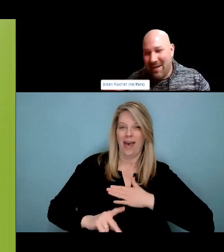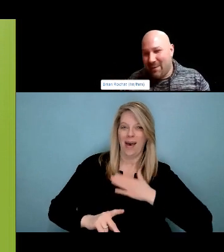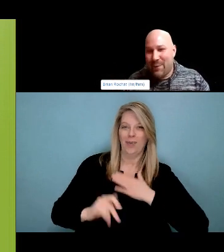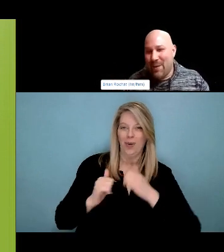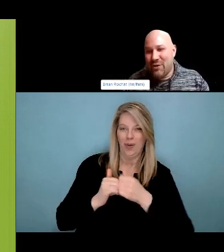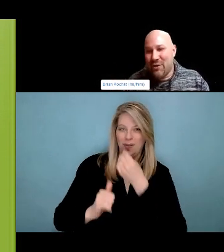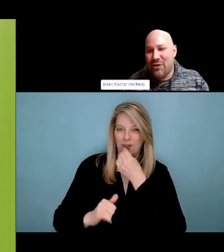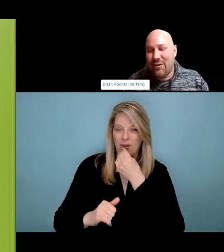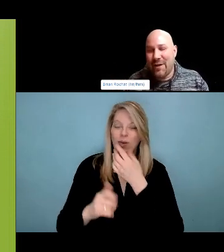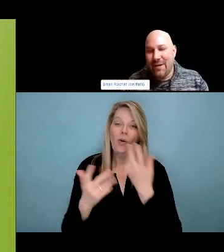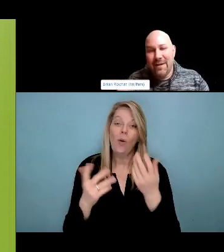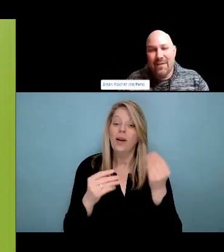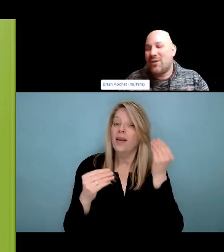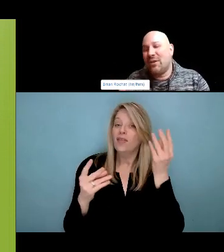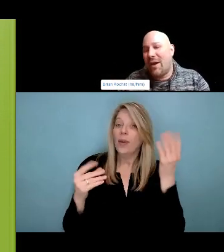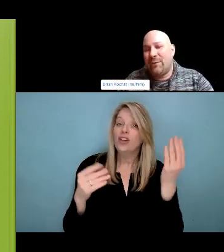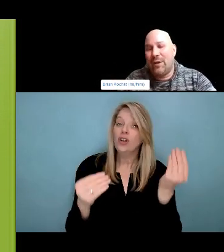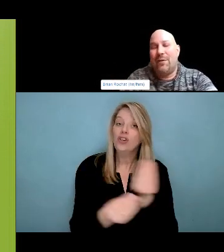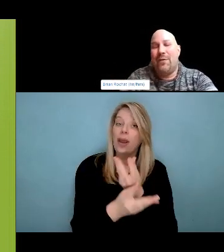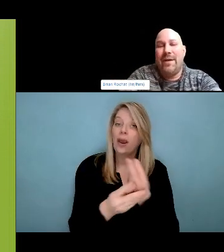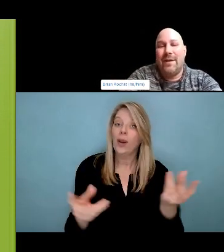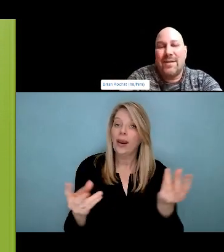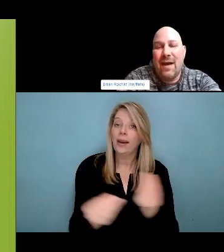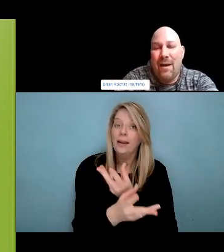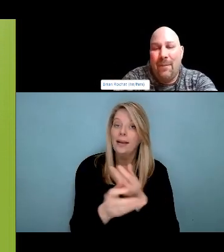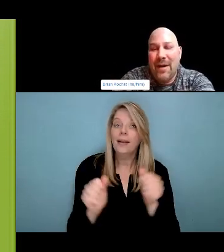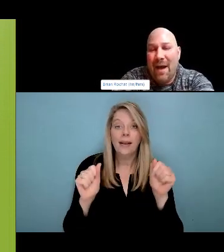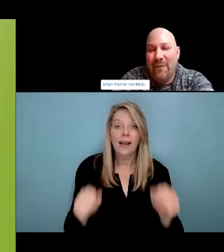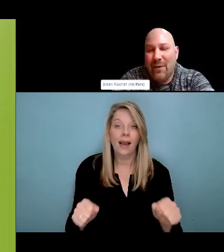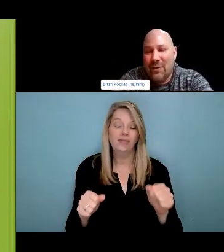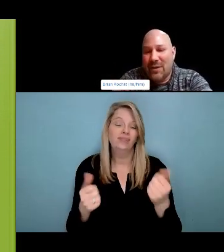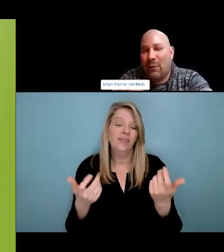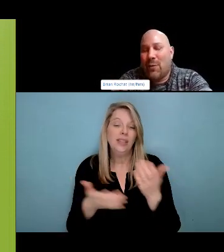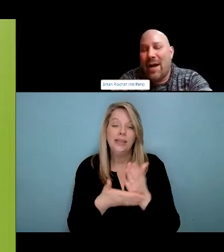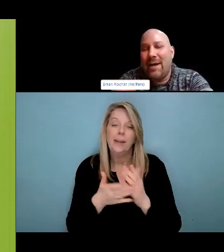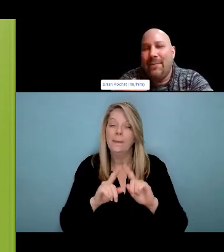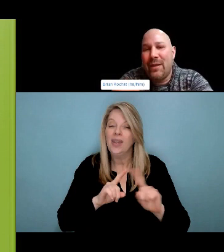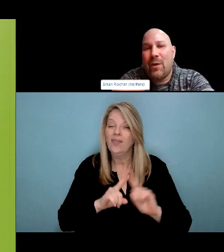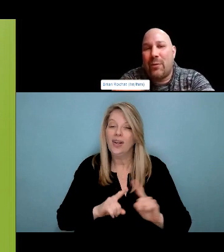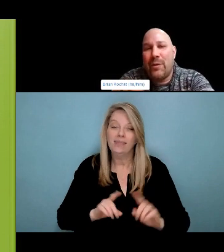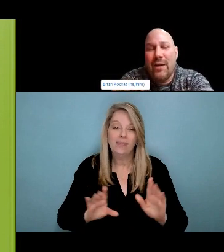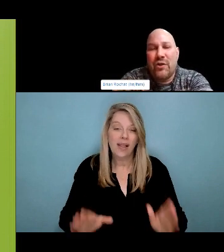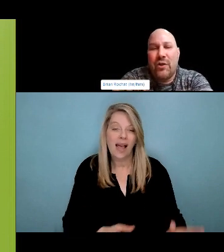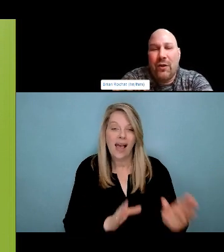And I think Shells plan was to expand that programming. We have not heard follow-up on